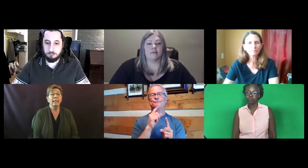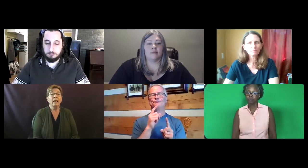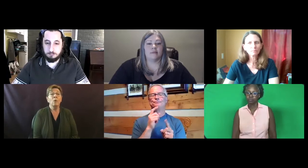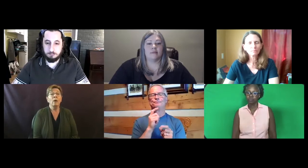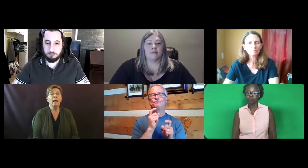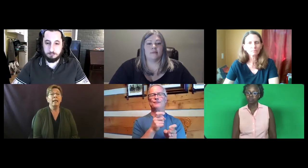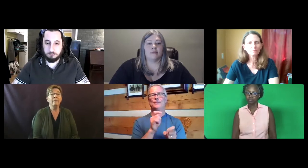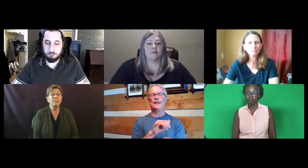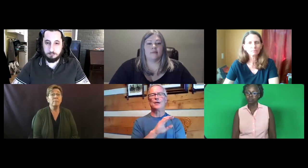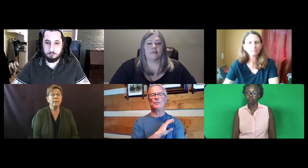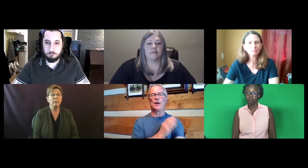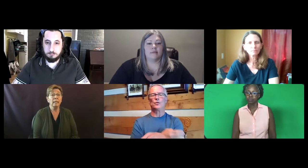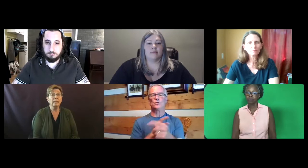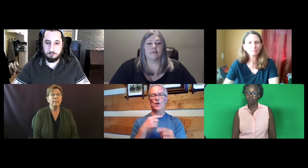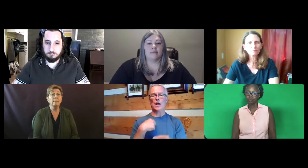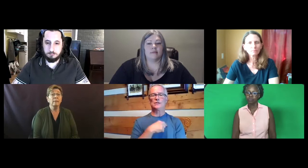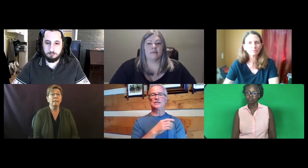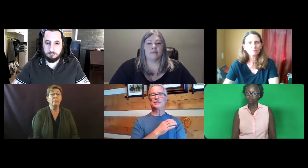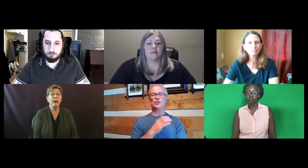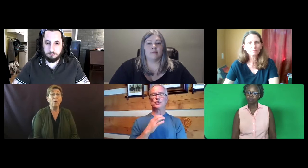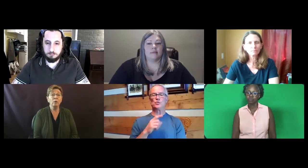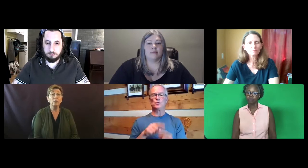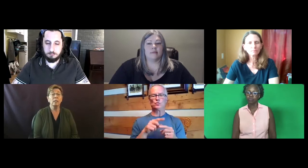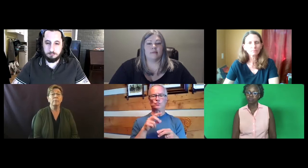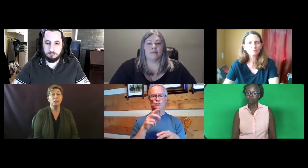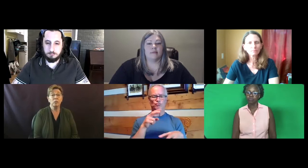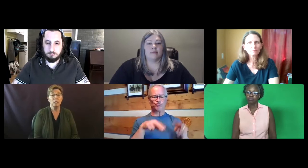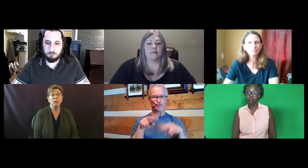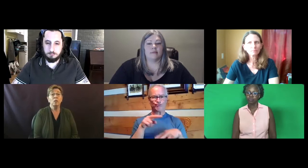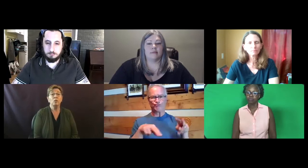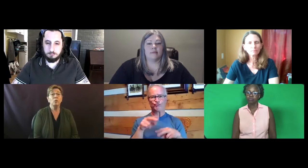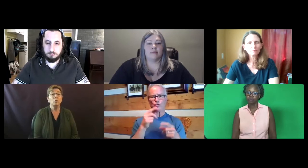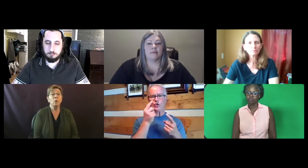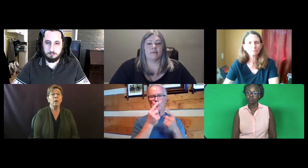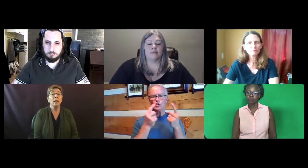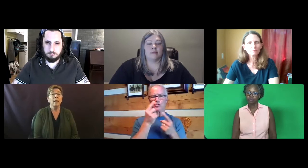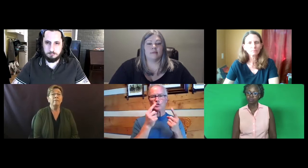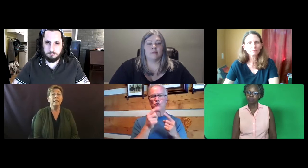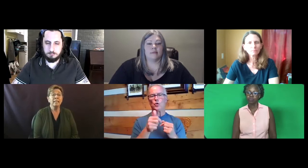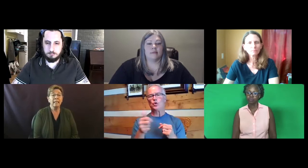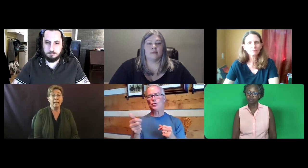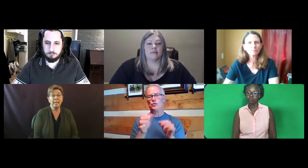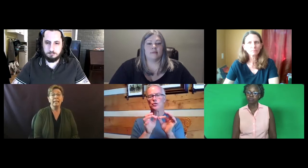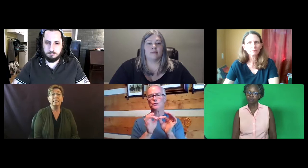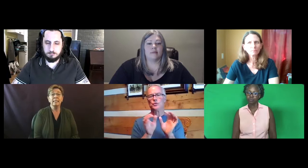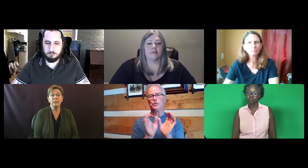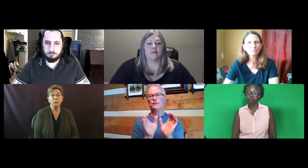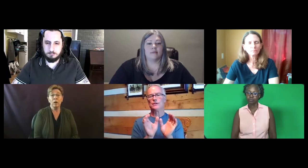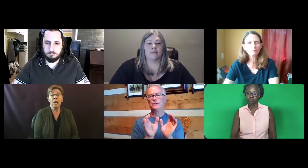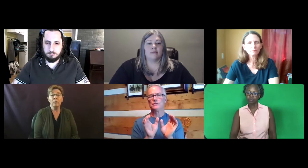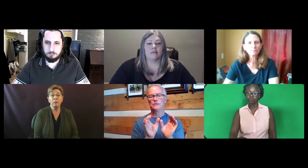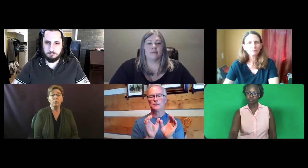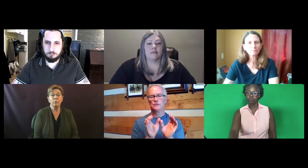Now in this bill, it empowers the Commission to investigate and consider other interpreter